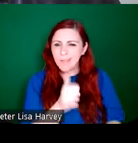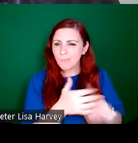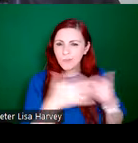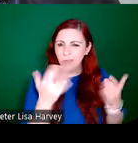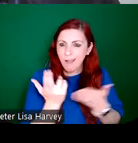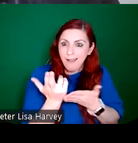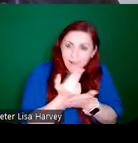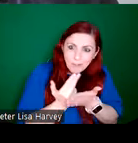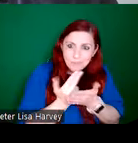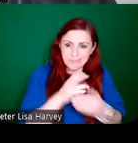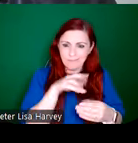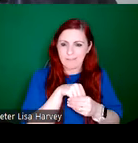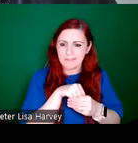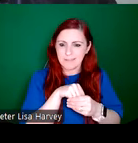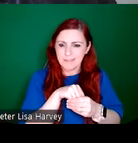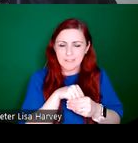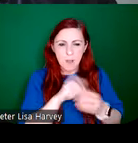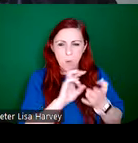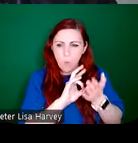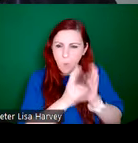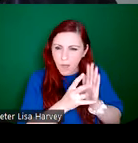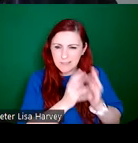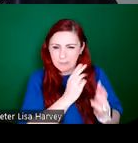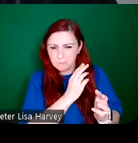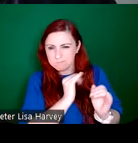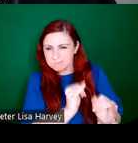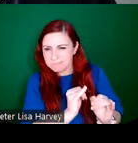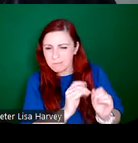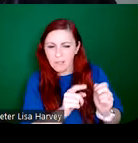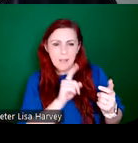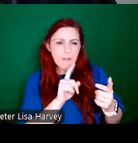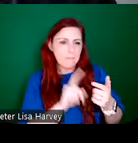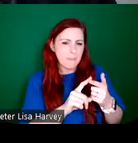often poor quality materials or craftsmanship, quite derivative designs. So,